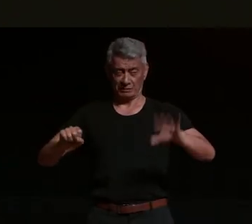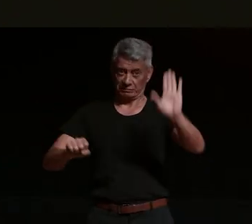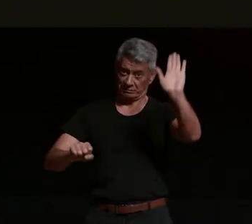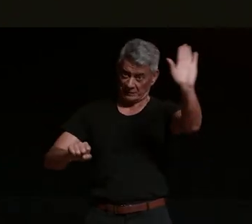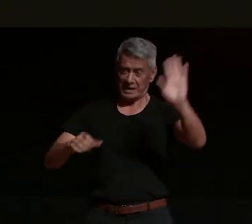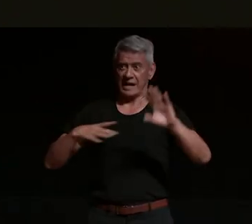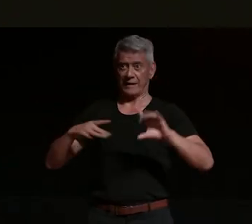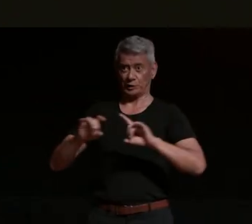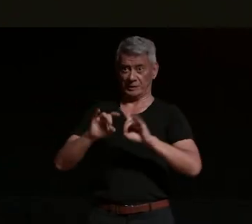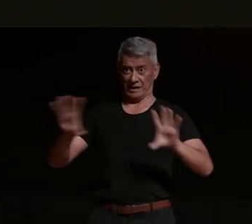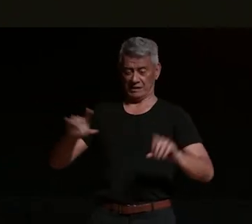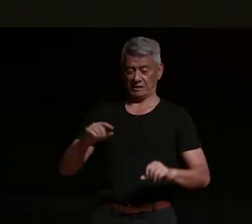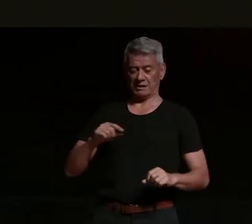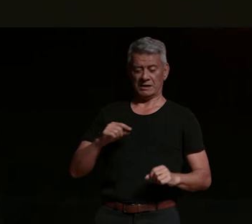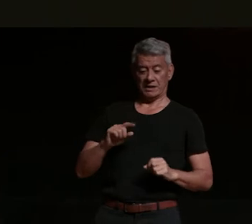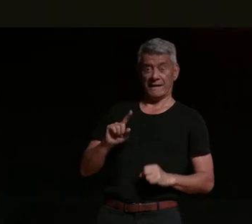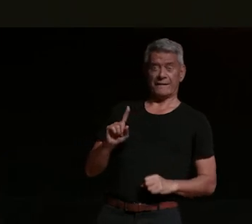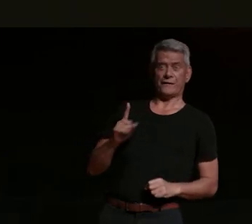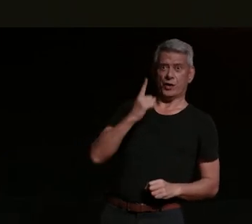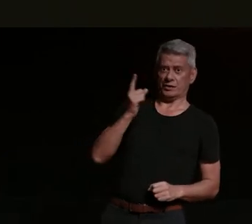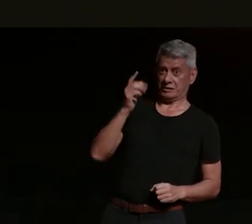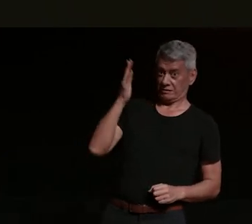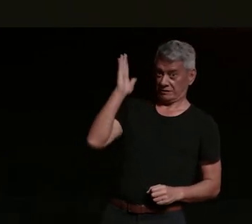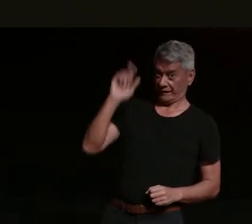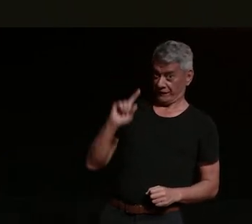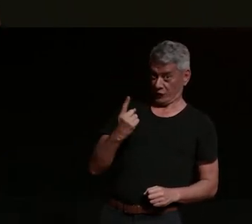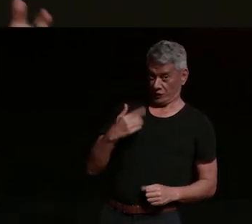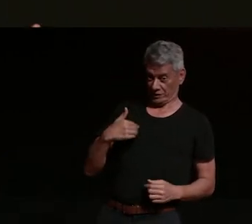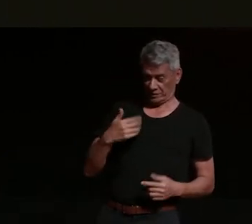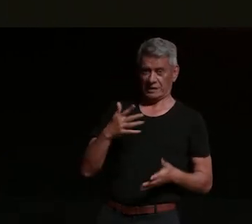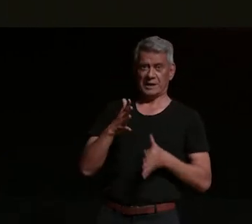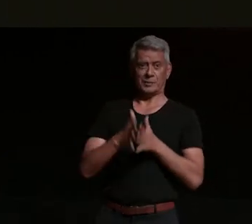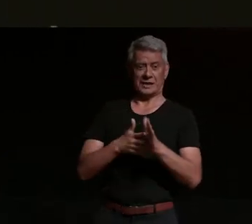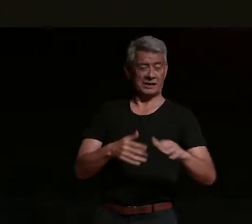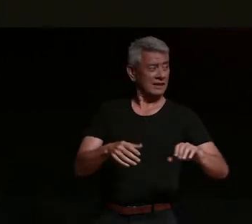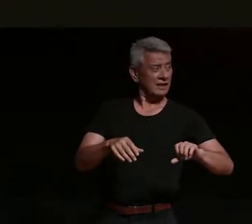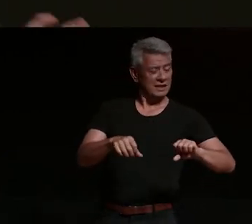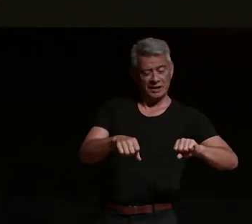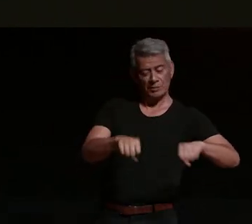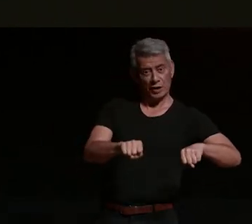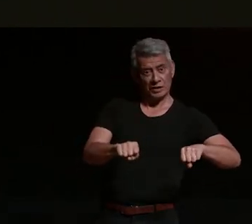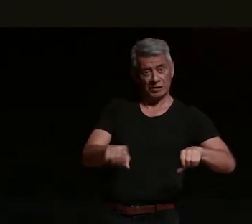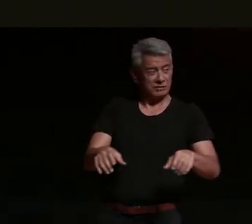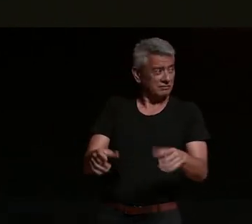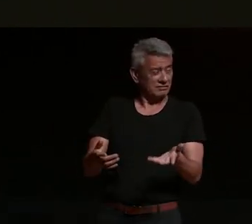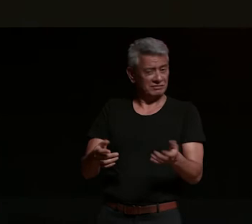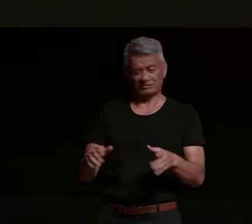first i'm just going to put it out there right so there are motorcyclists and there are commuters